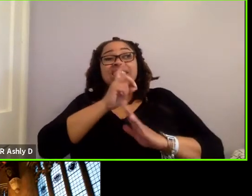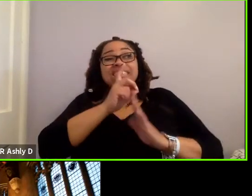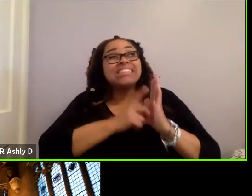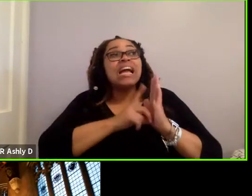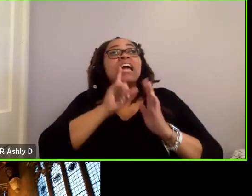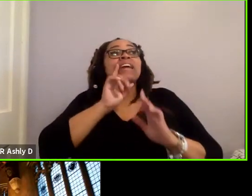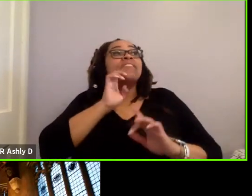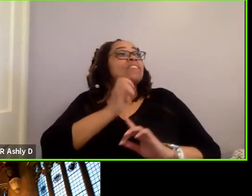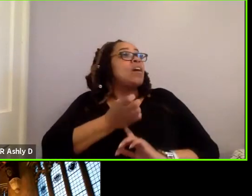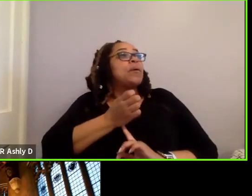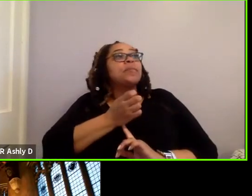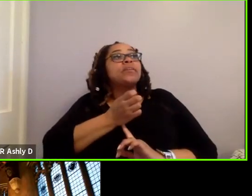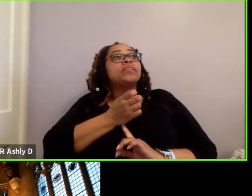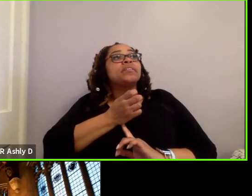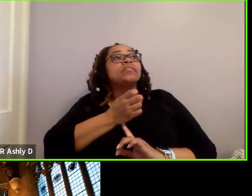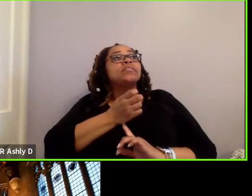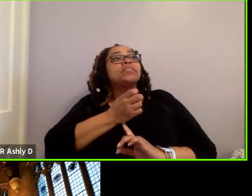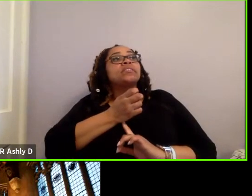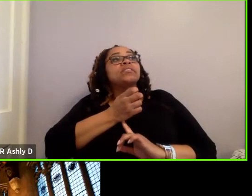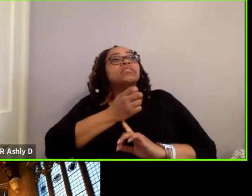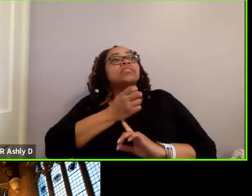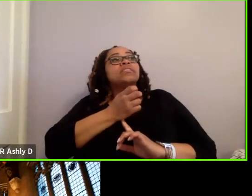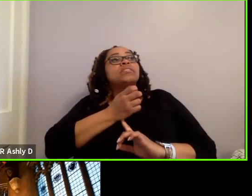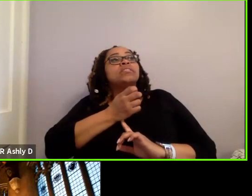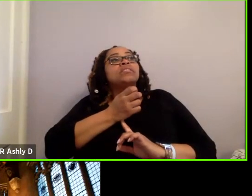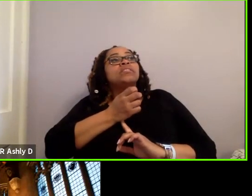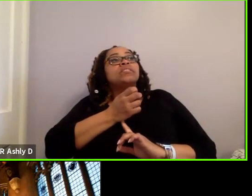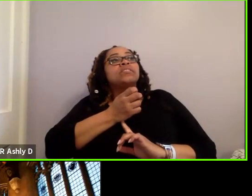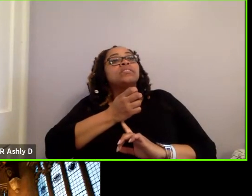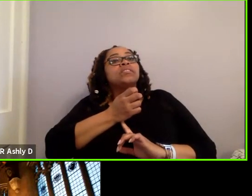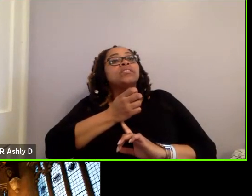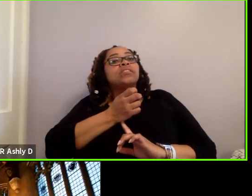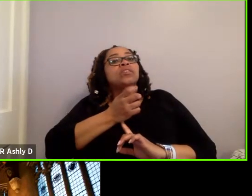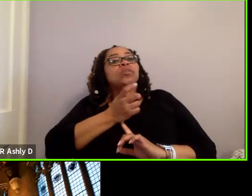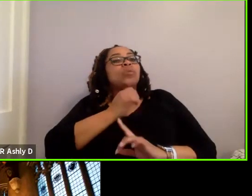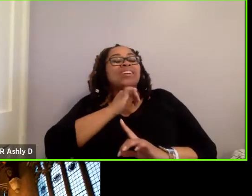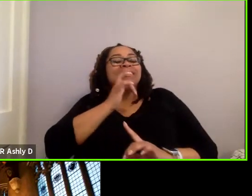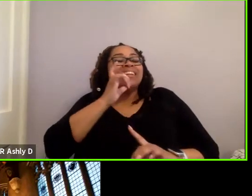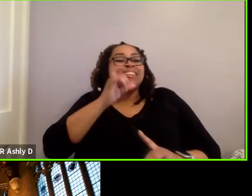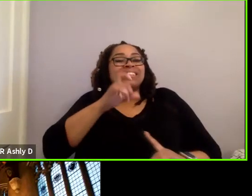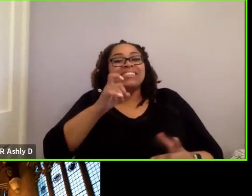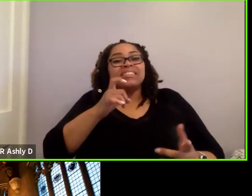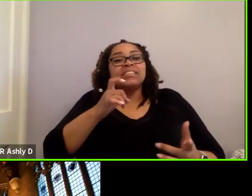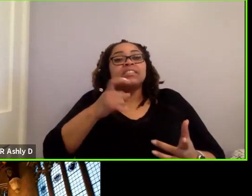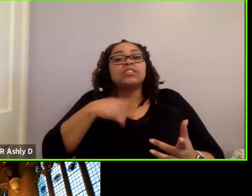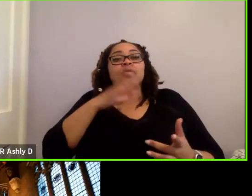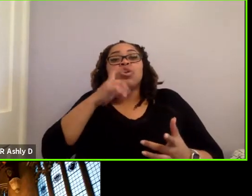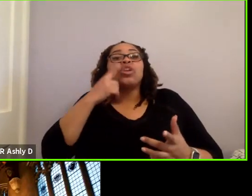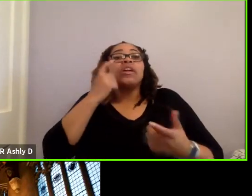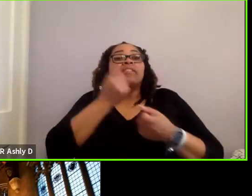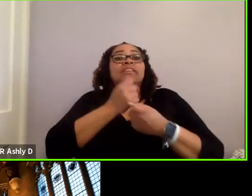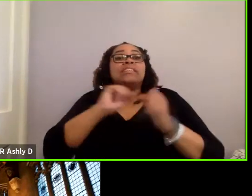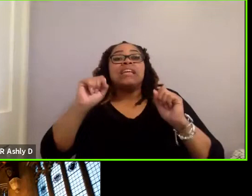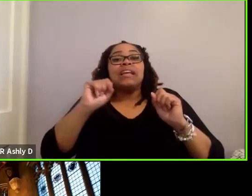where -- where it isn’t necessary. So, we are always looking for safety parities, equal